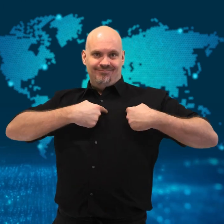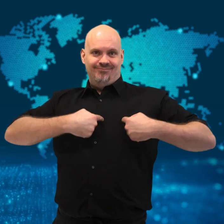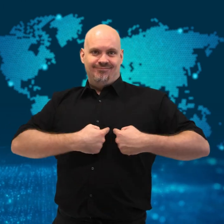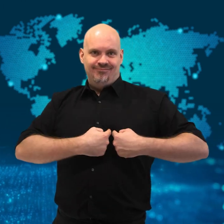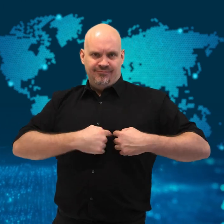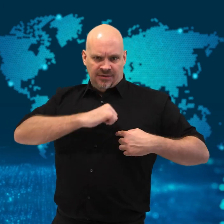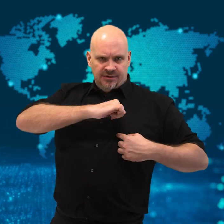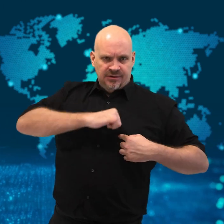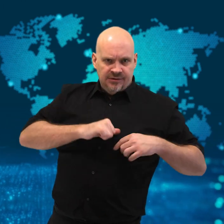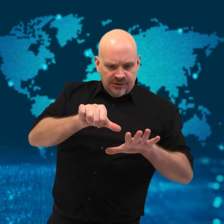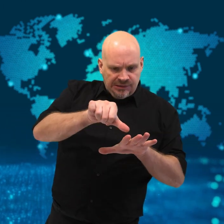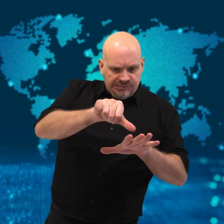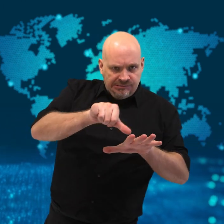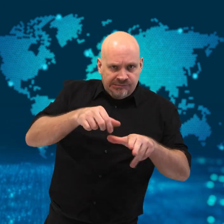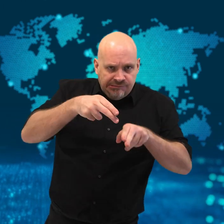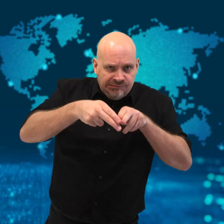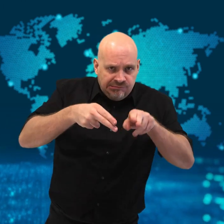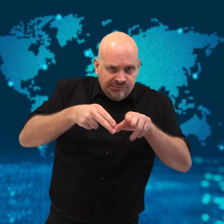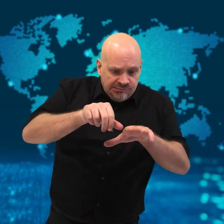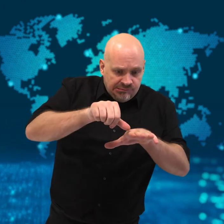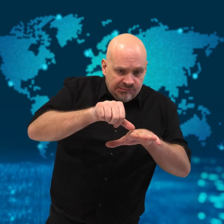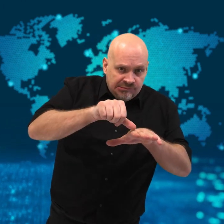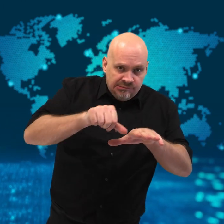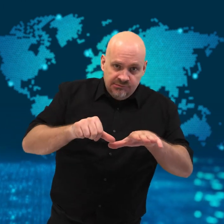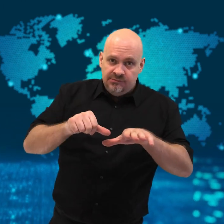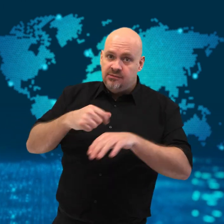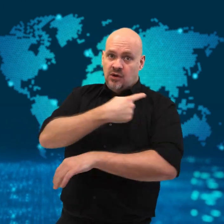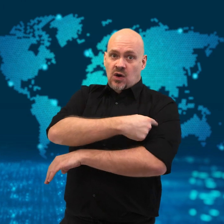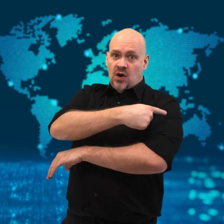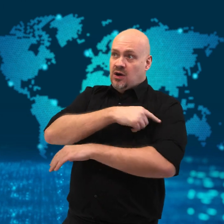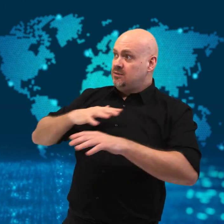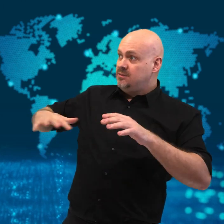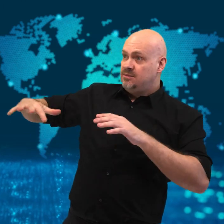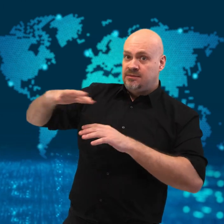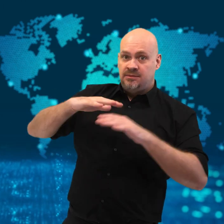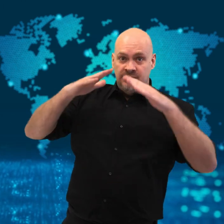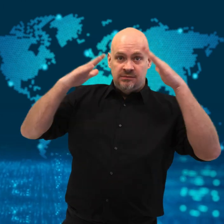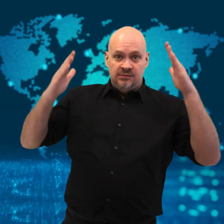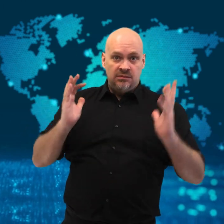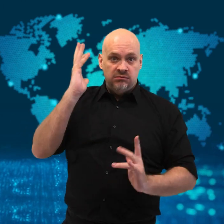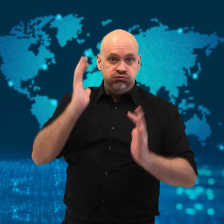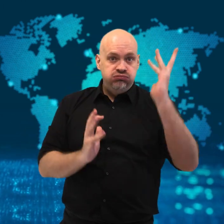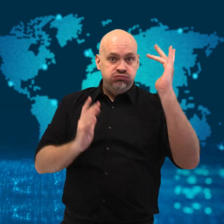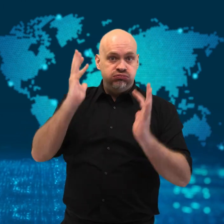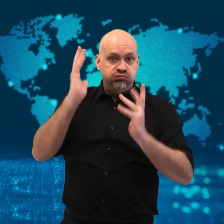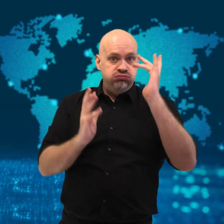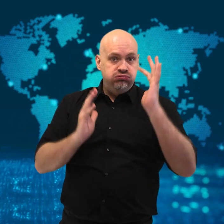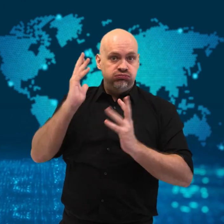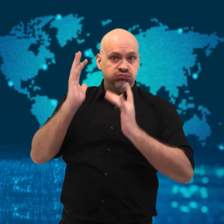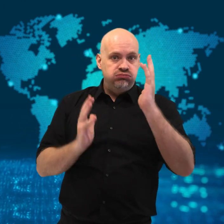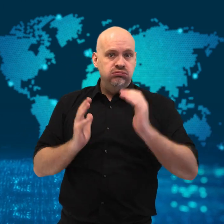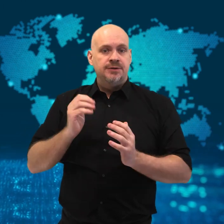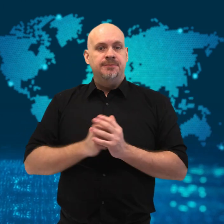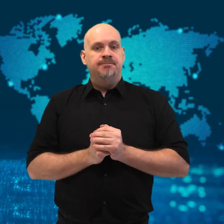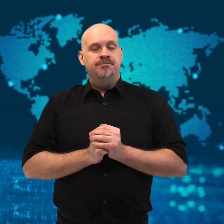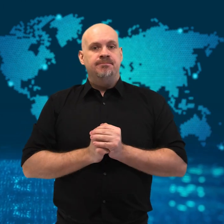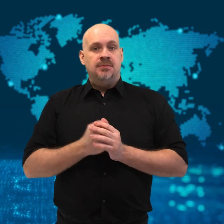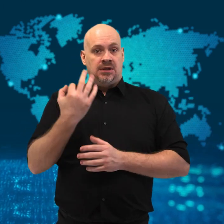hospital was on fire. Last Friday, in eastern Russia,